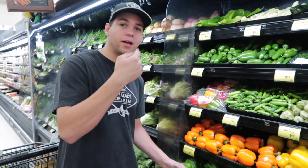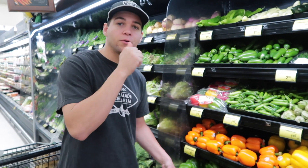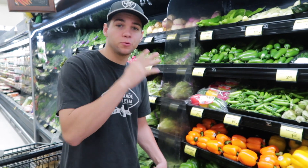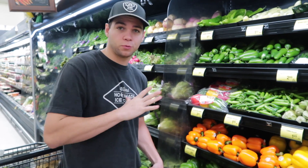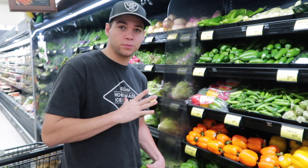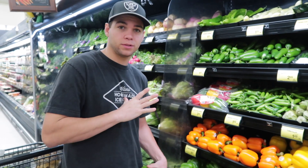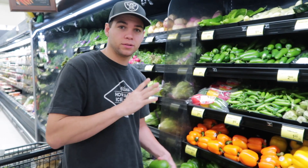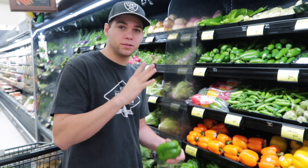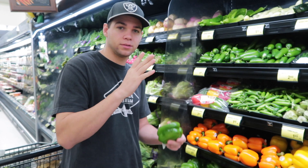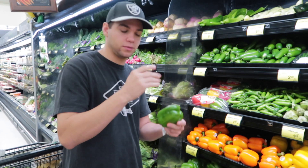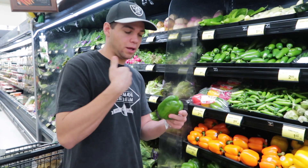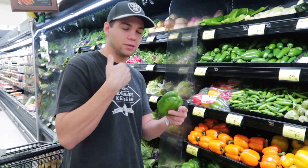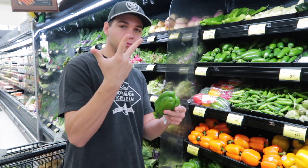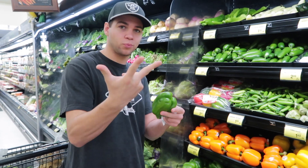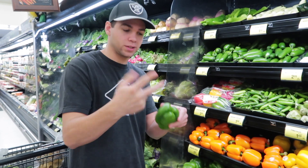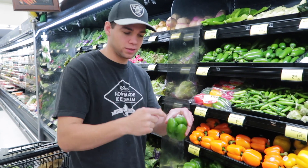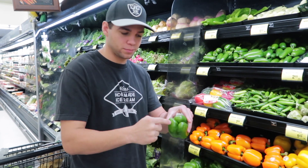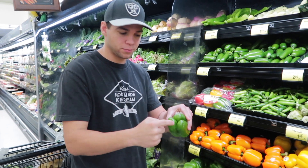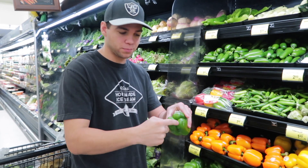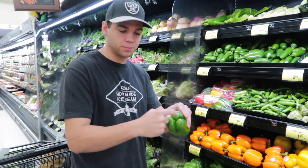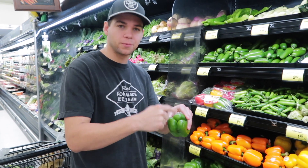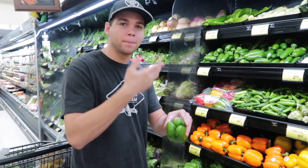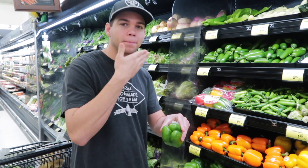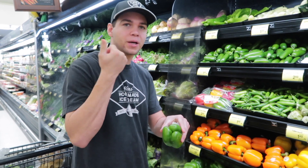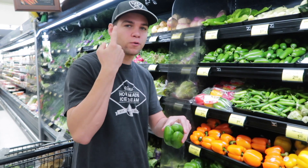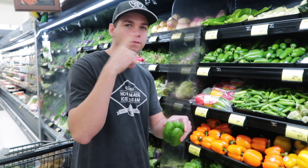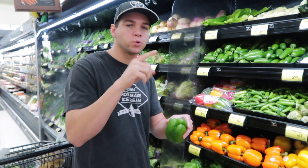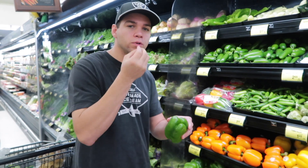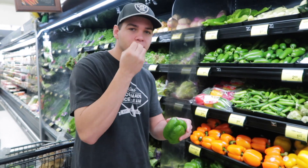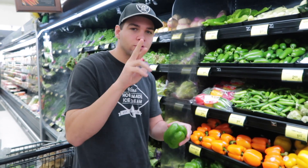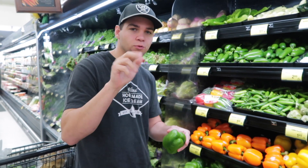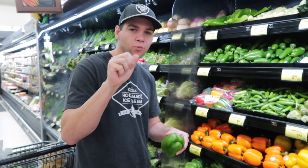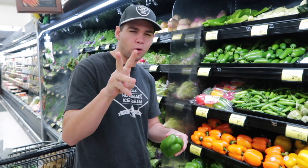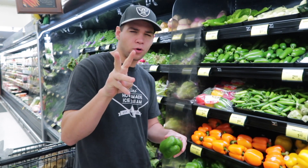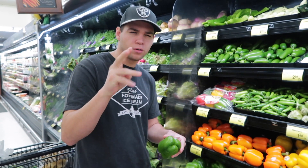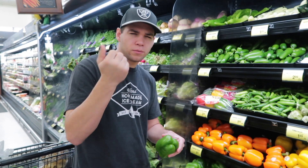and then woman has three means it's better to eat raw